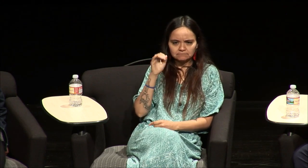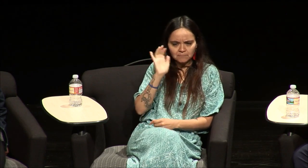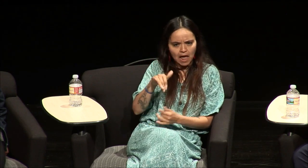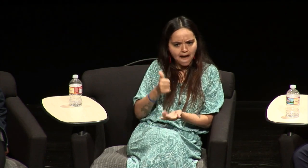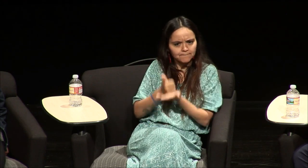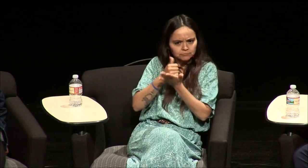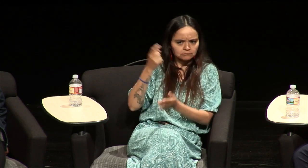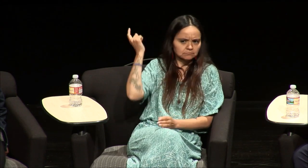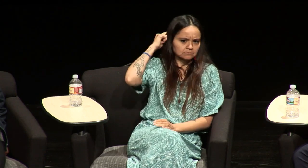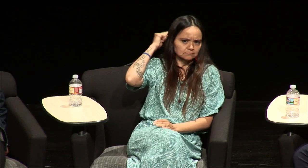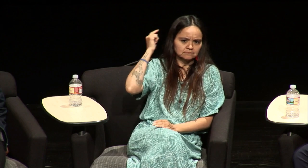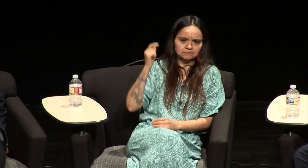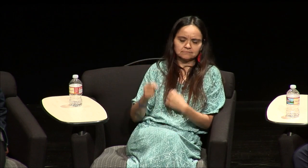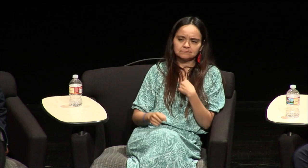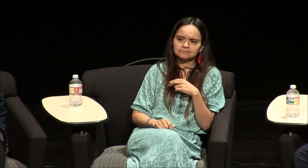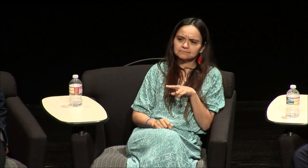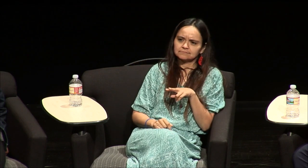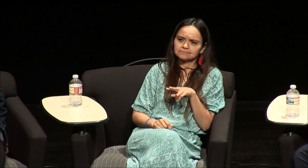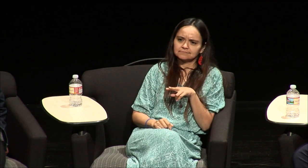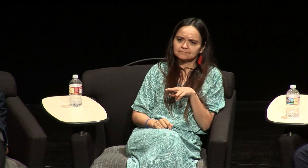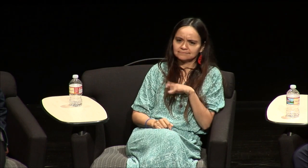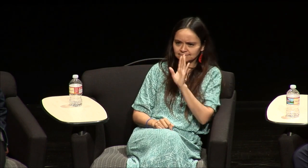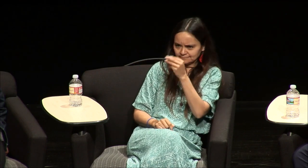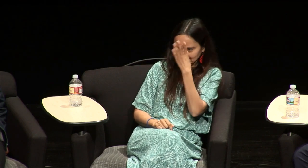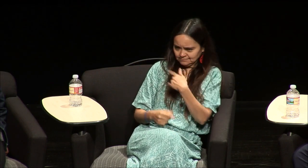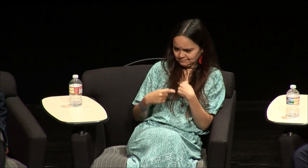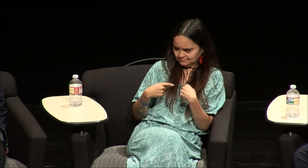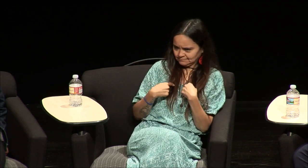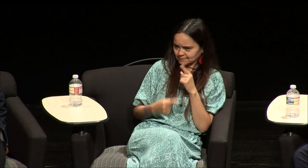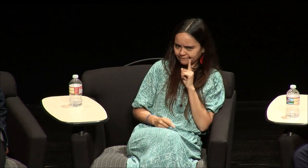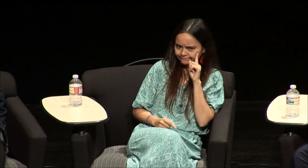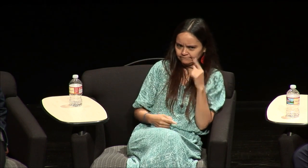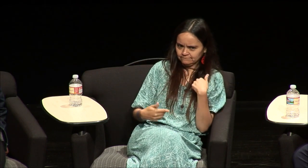a cochlear implant I'd help them and I looked at him and I'm like but what